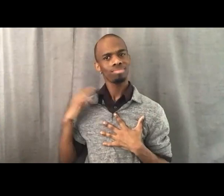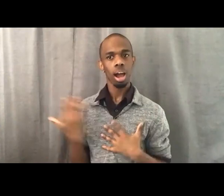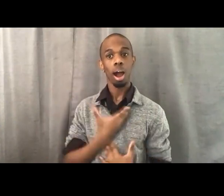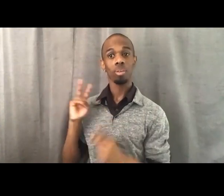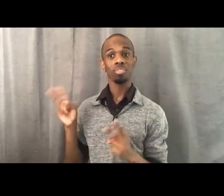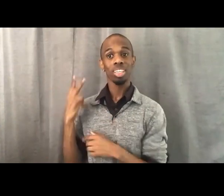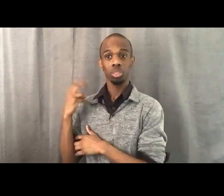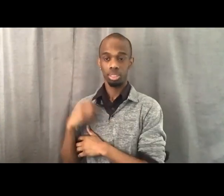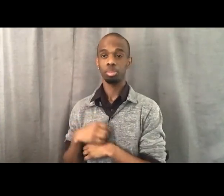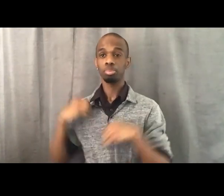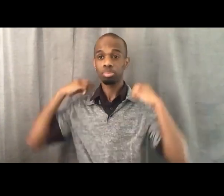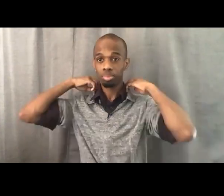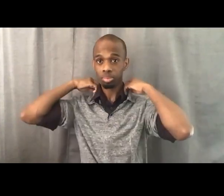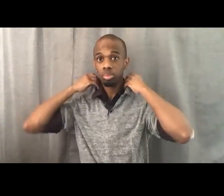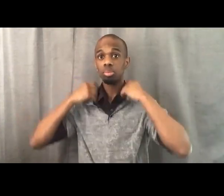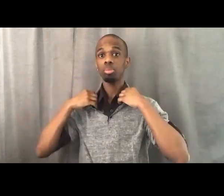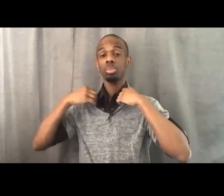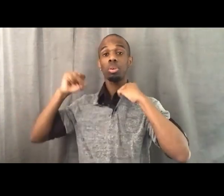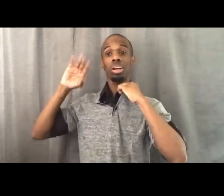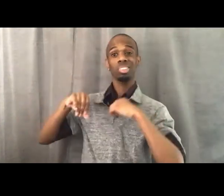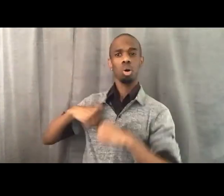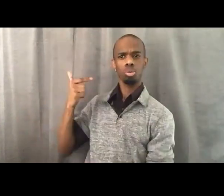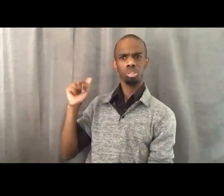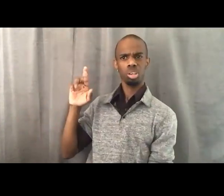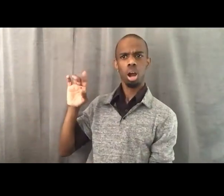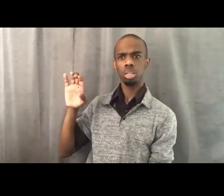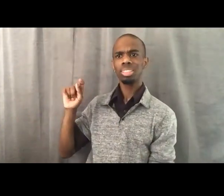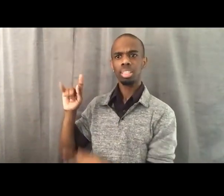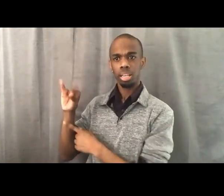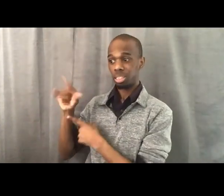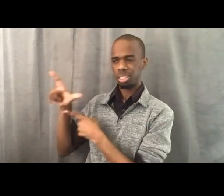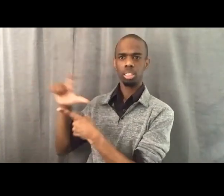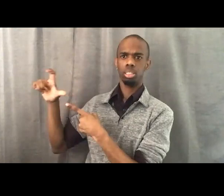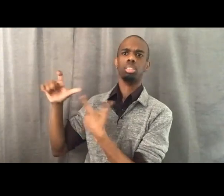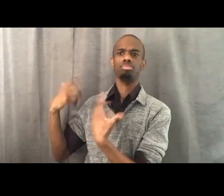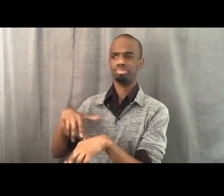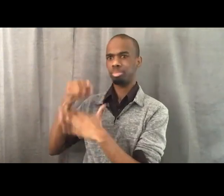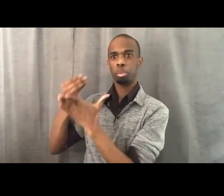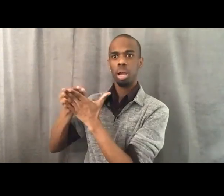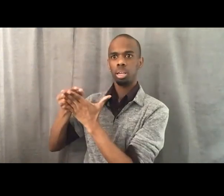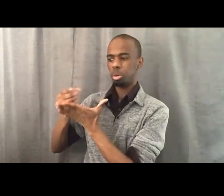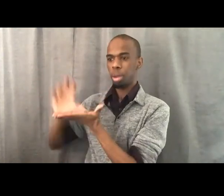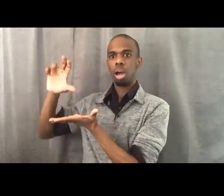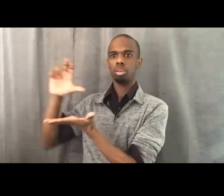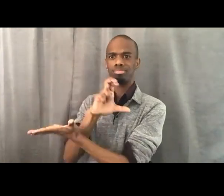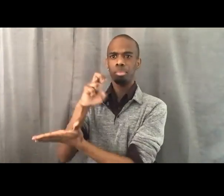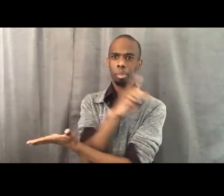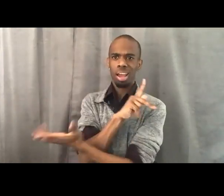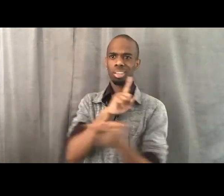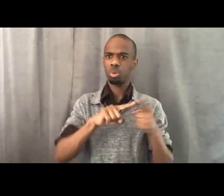or has restored $40 million in funding to LAPD, it could hit us hard and feel like a loss